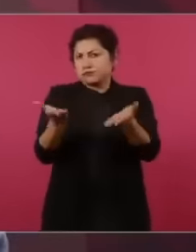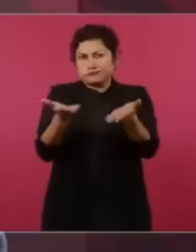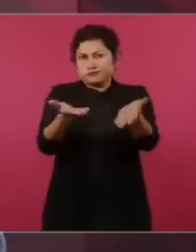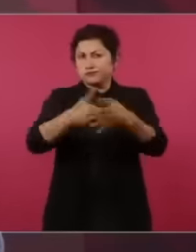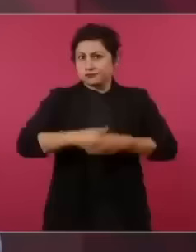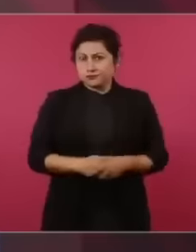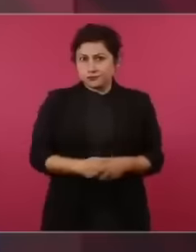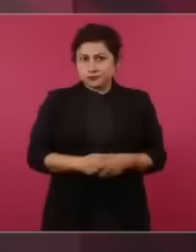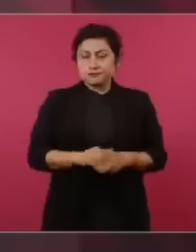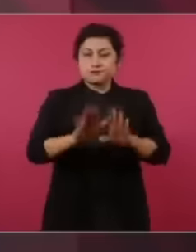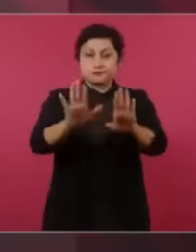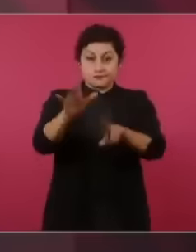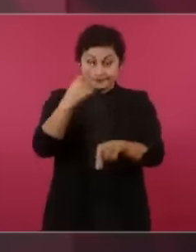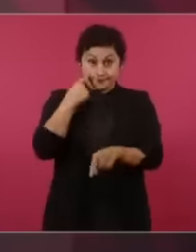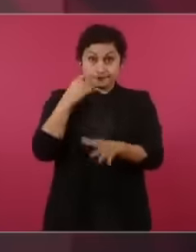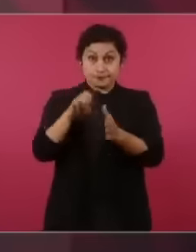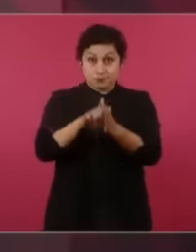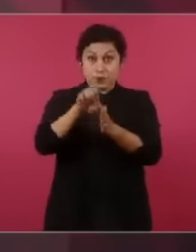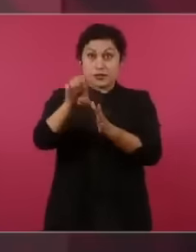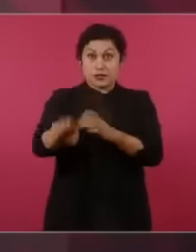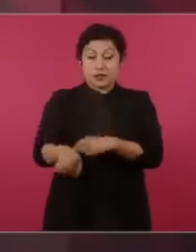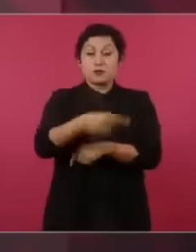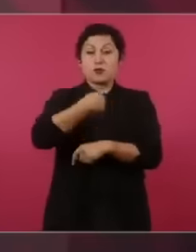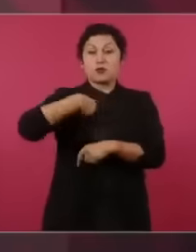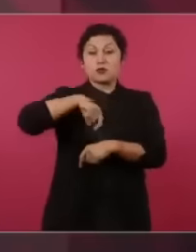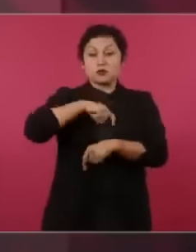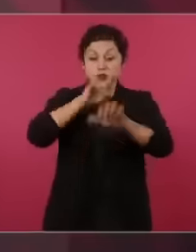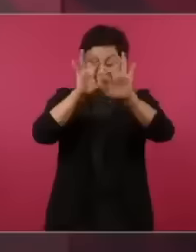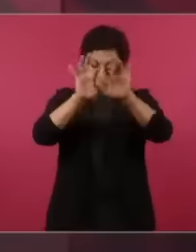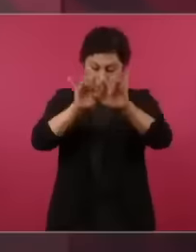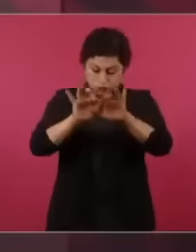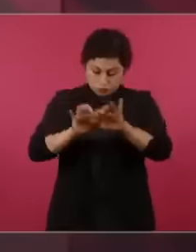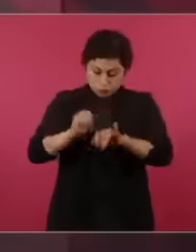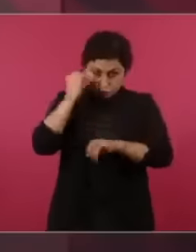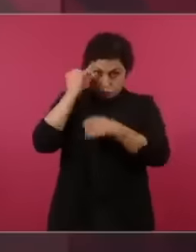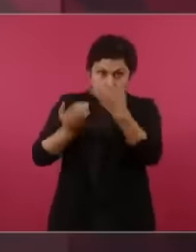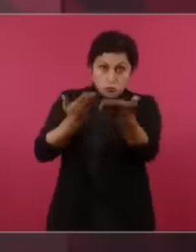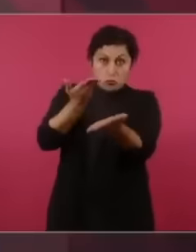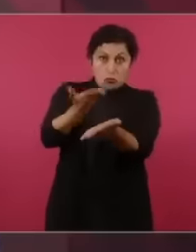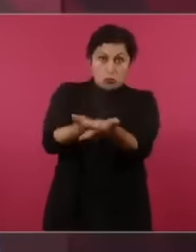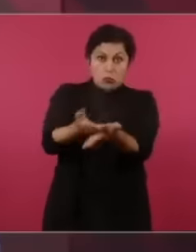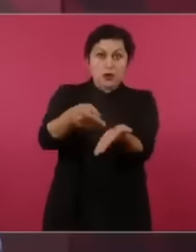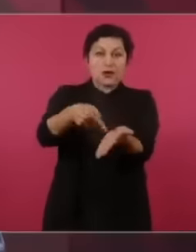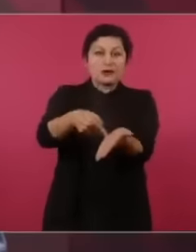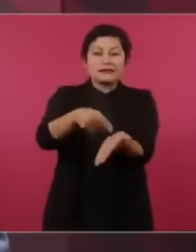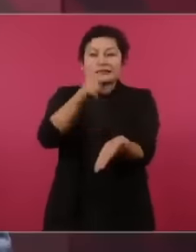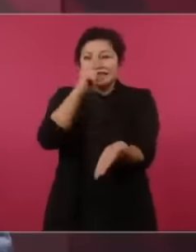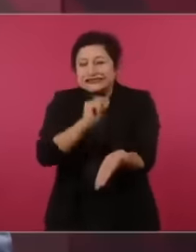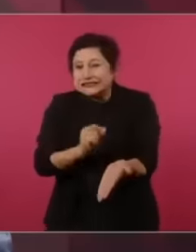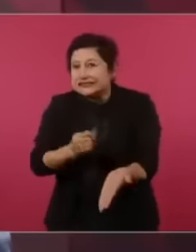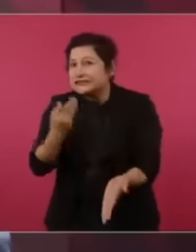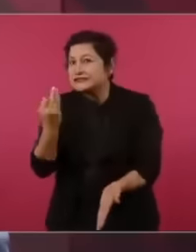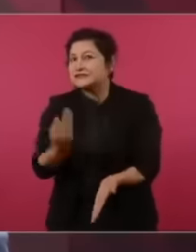in the initiative that